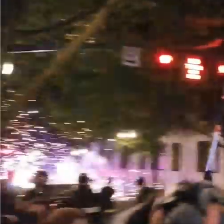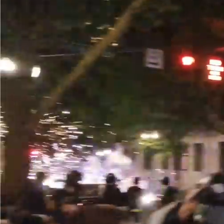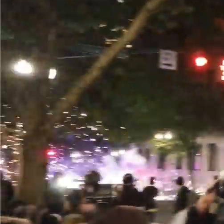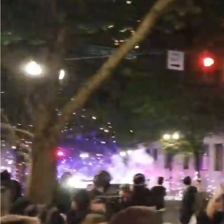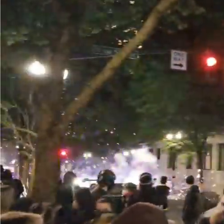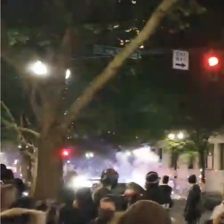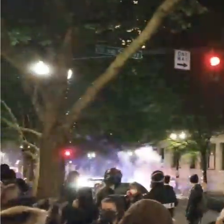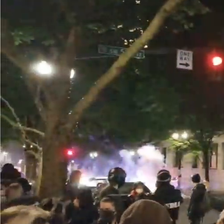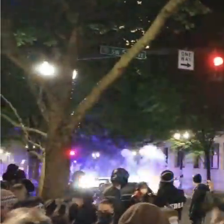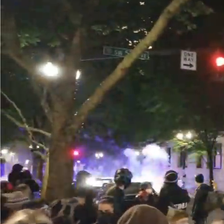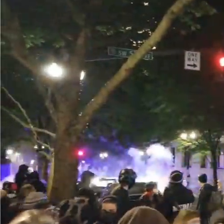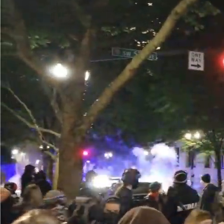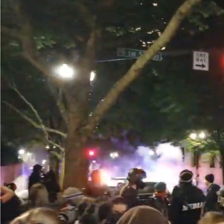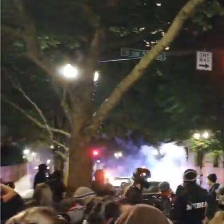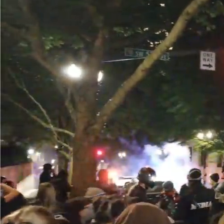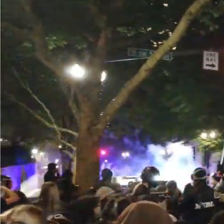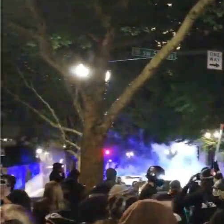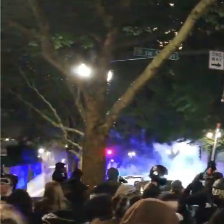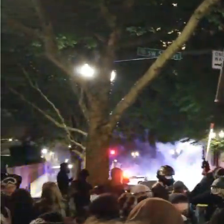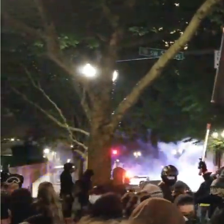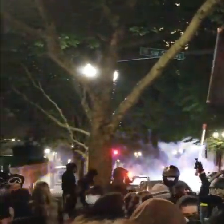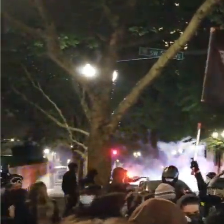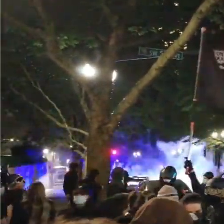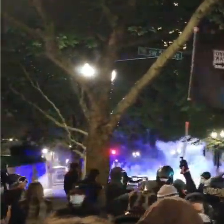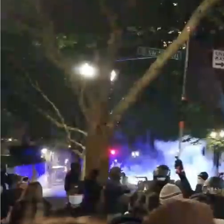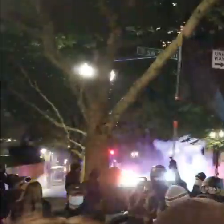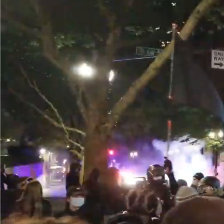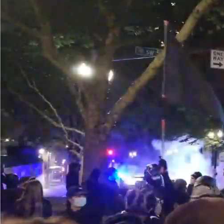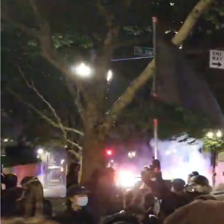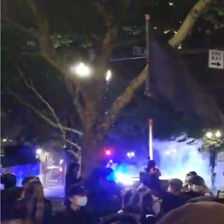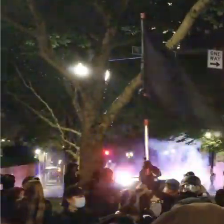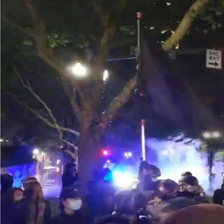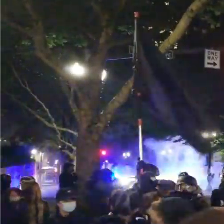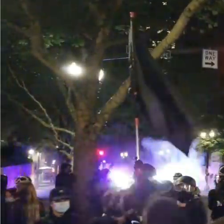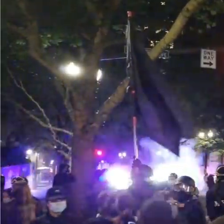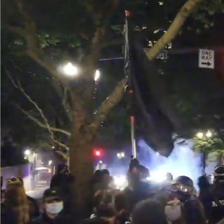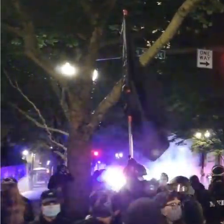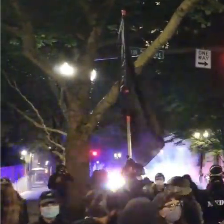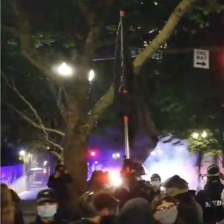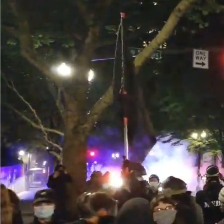so that they can get them back focused on that common objective.